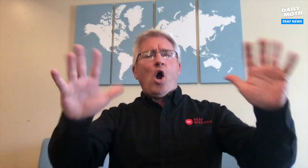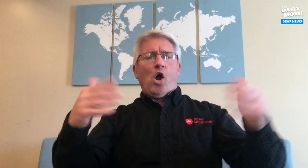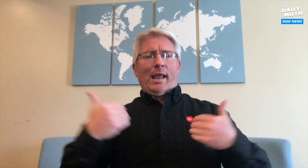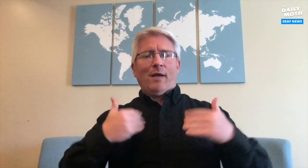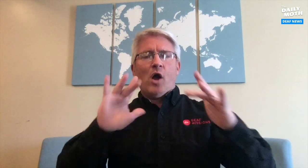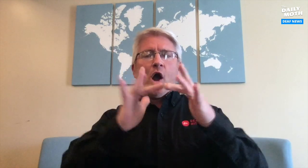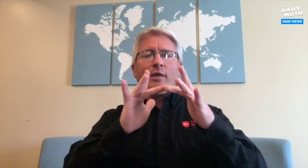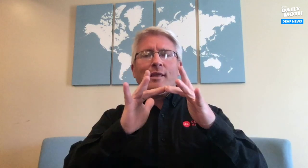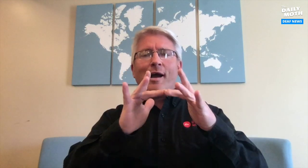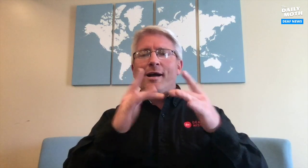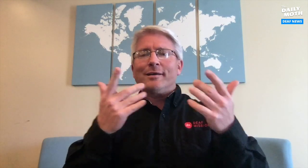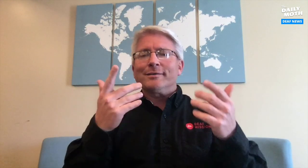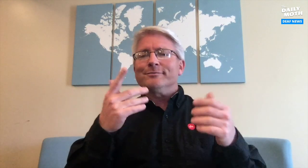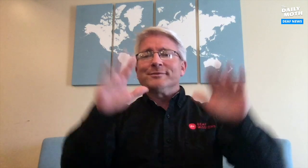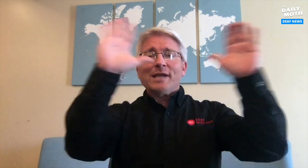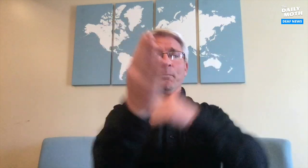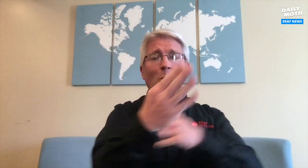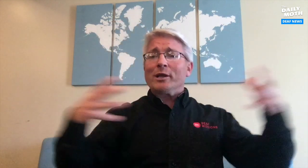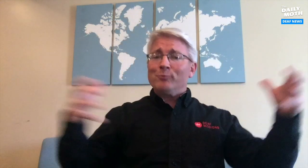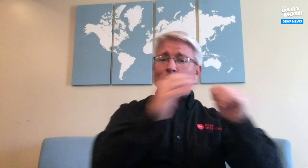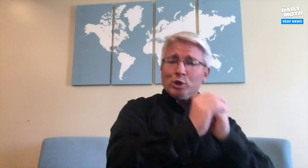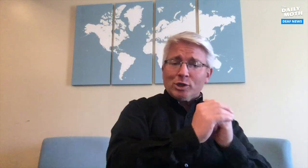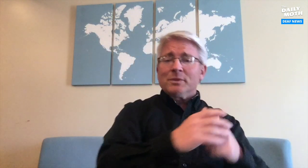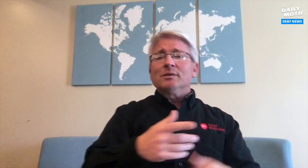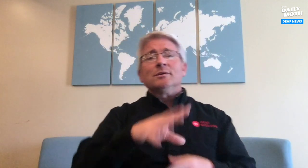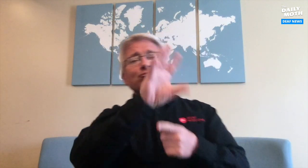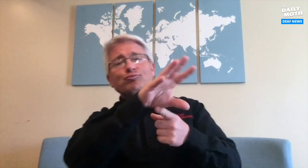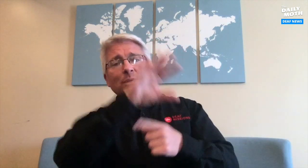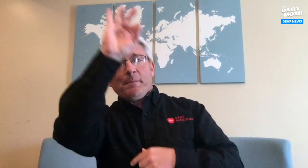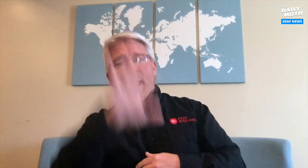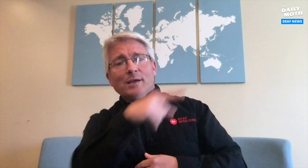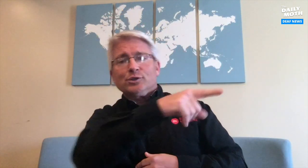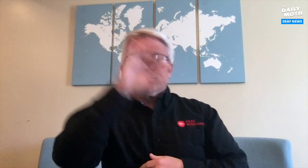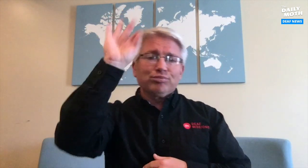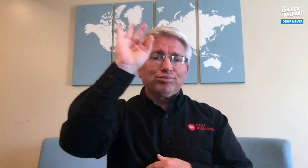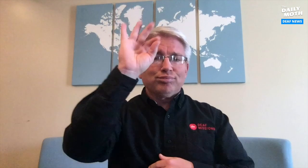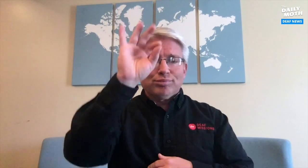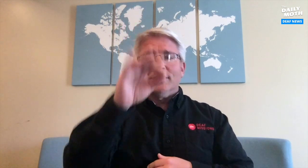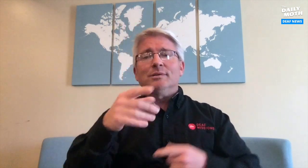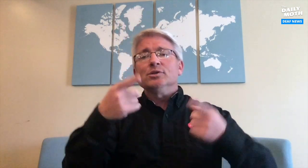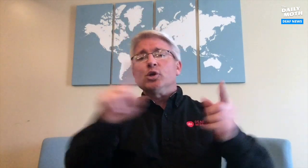It already has live Sunday morning worships showing the pastor's sermons.